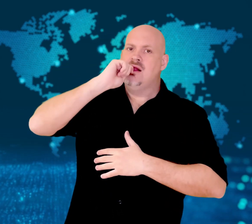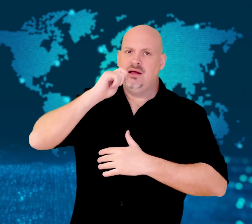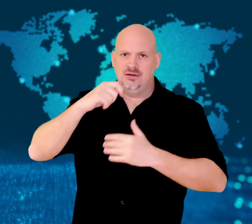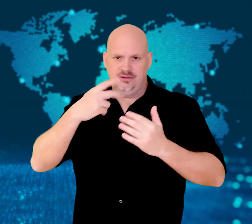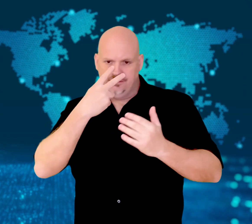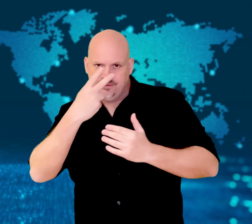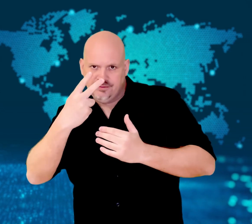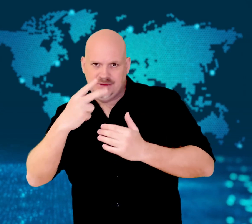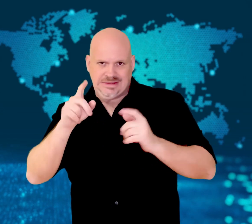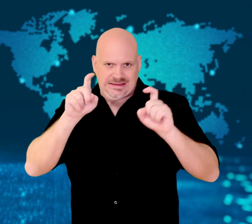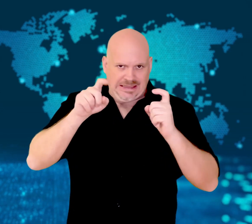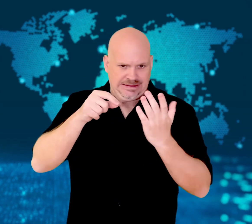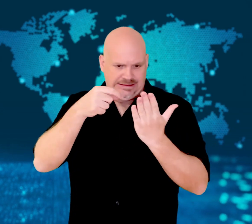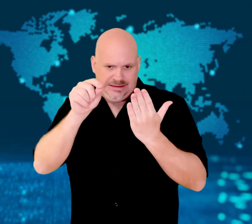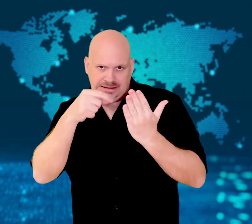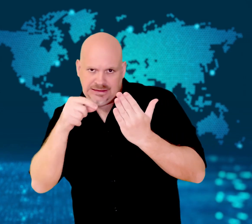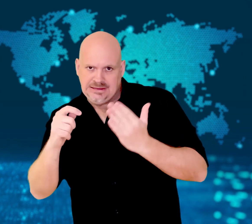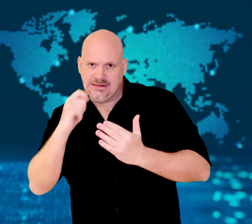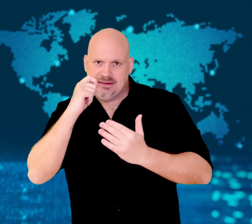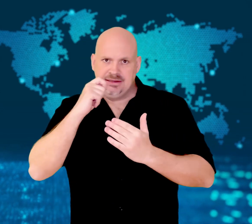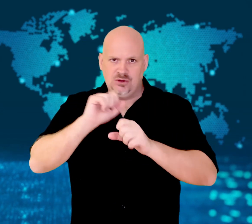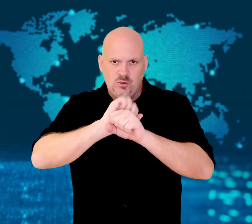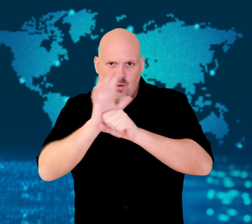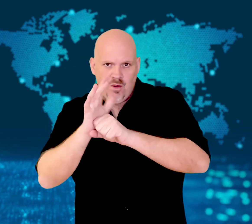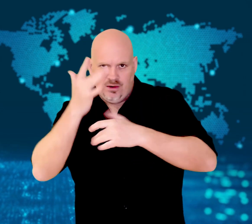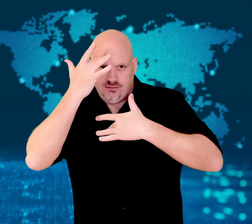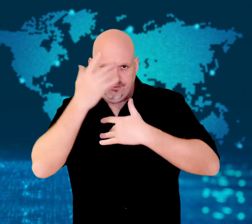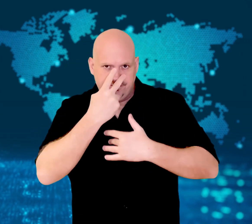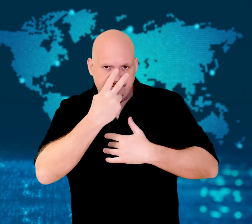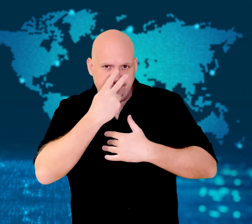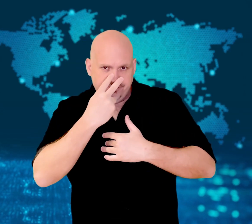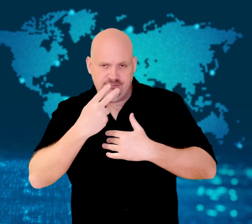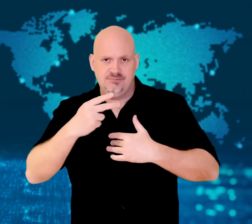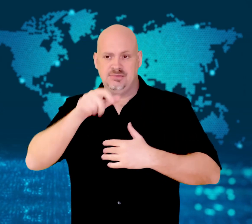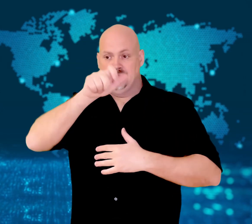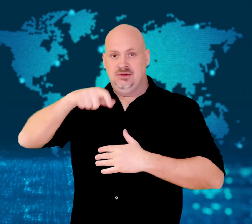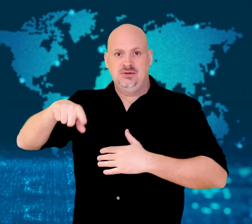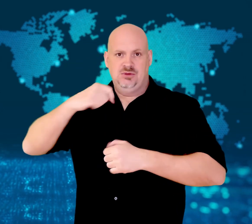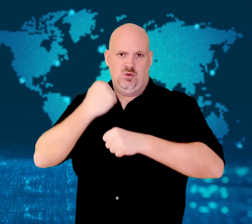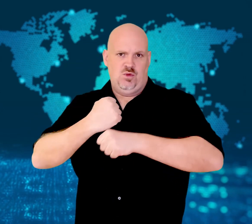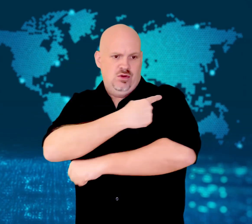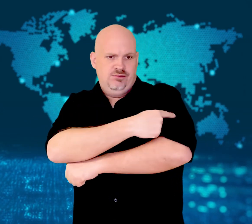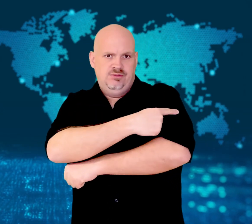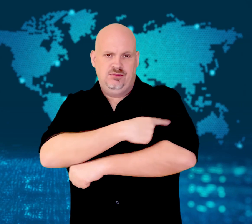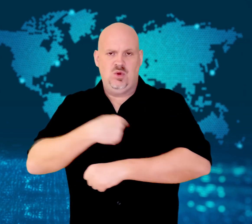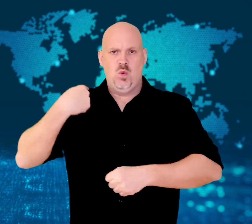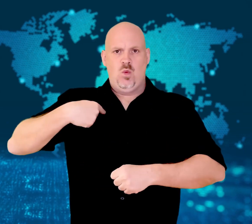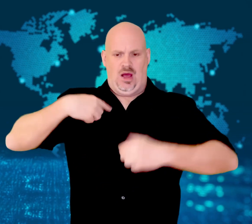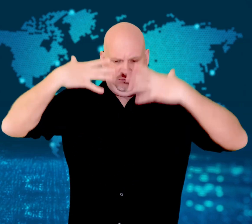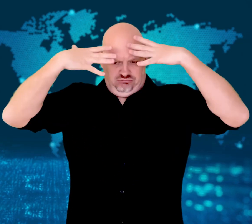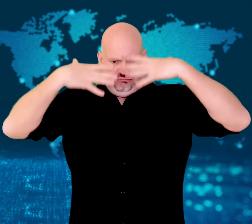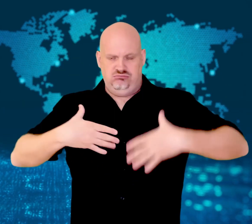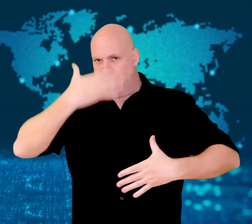healthcare workers in white hazmat suits.